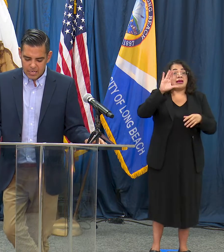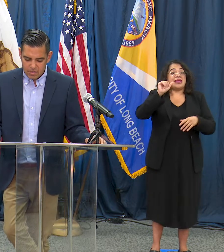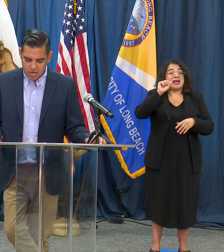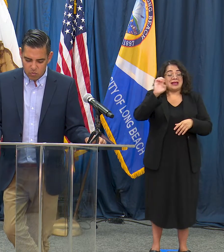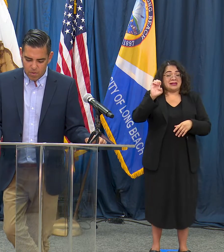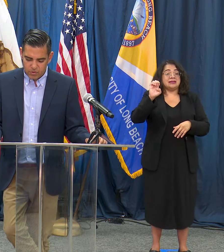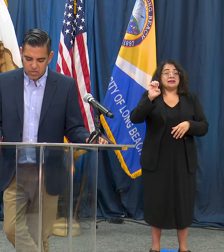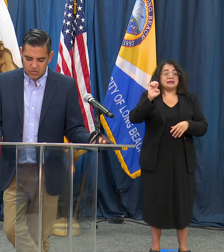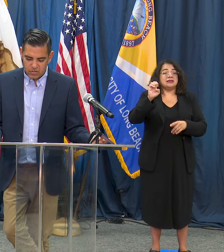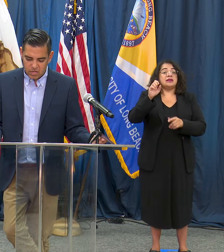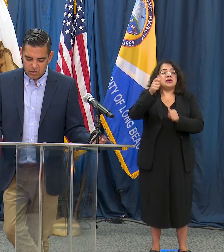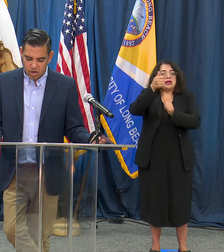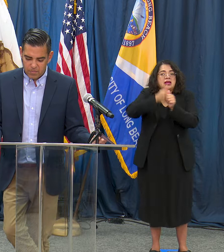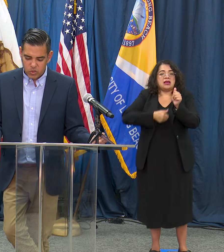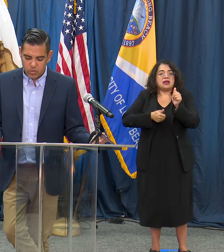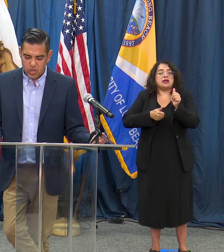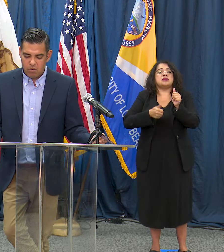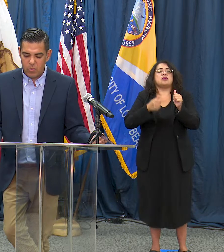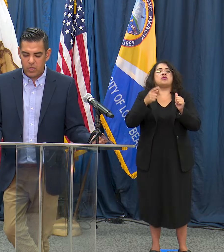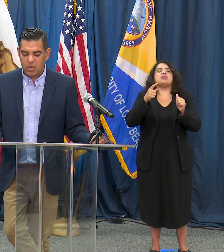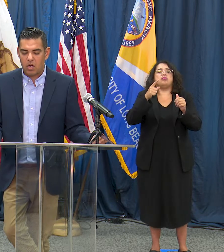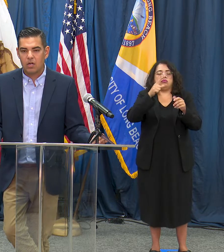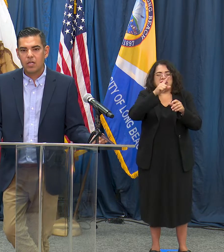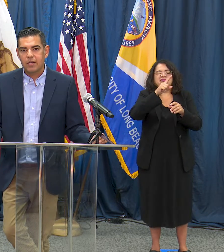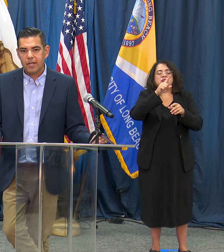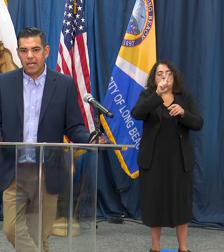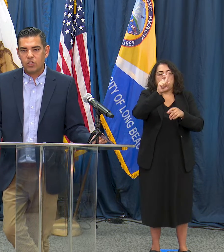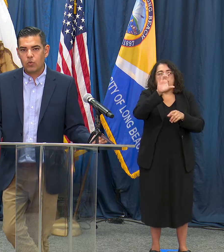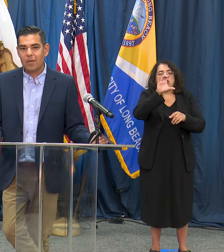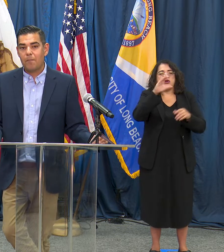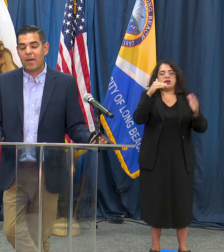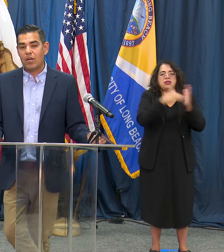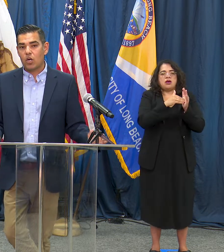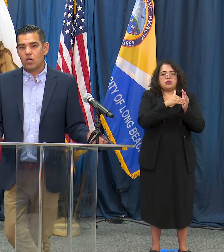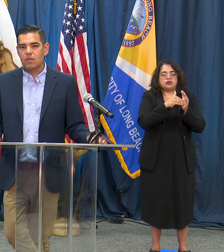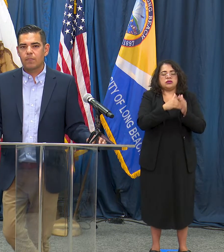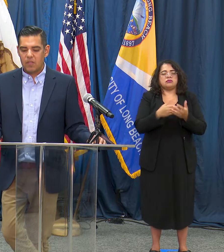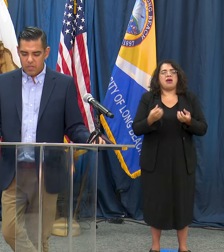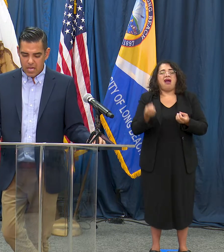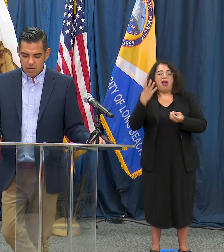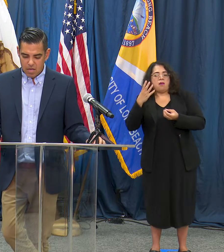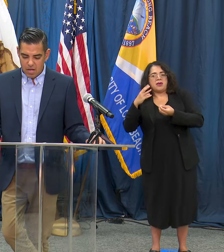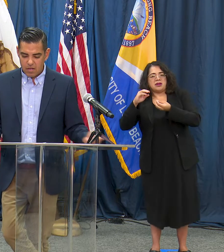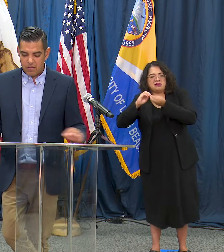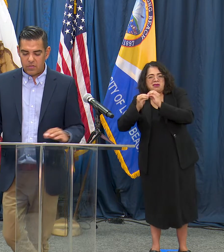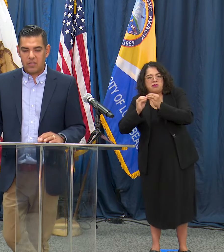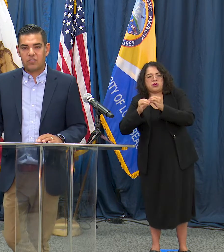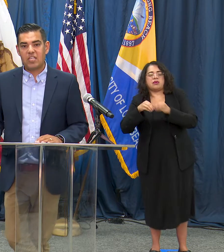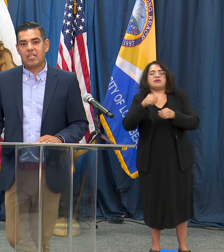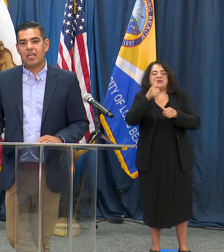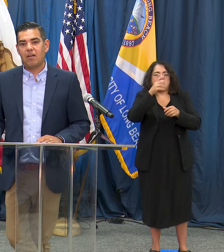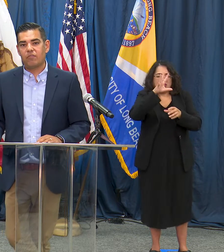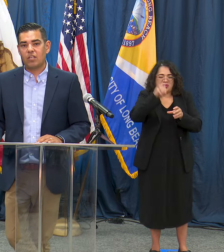represents us, Long Beach. We know that we are doing better than the City of Los